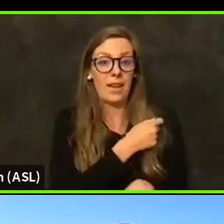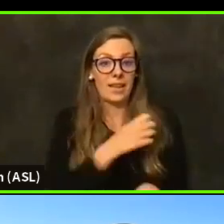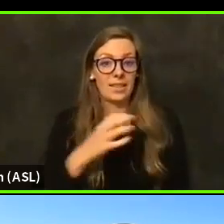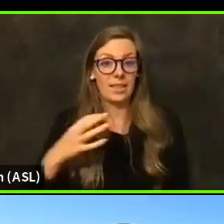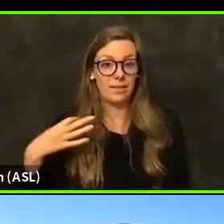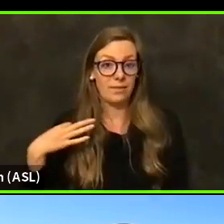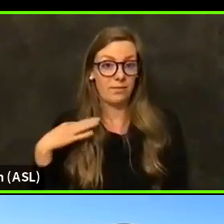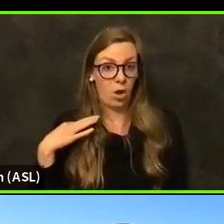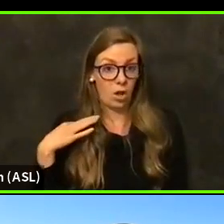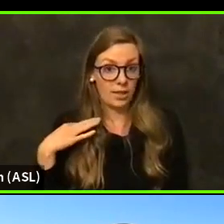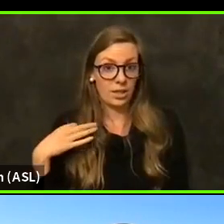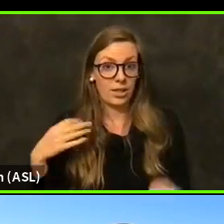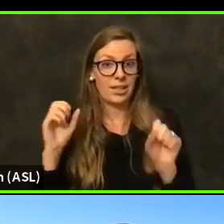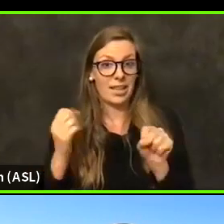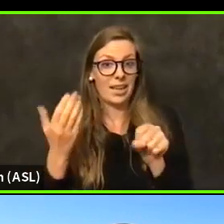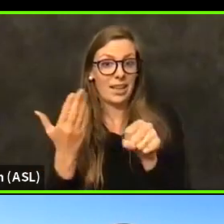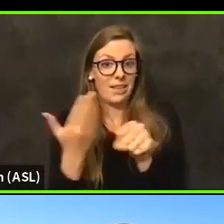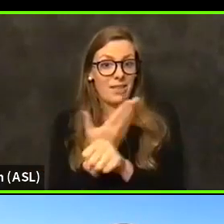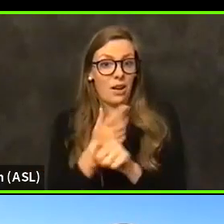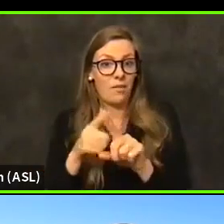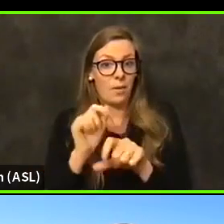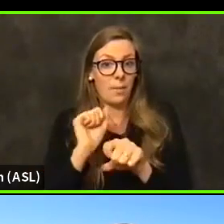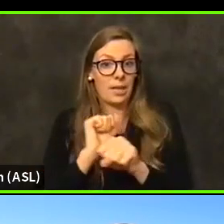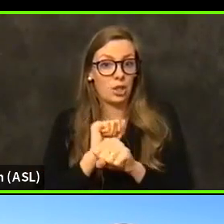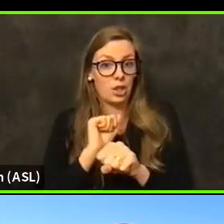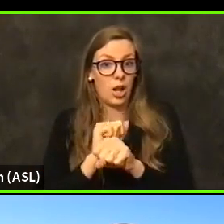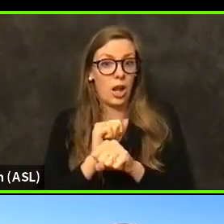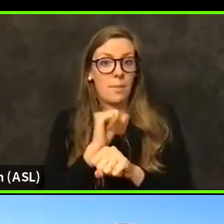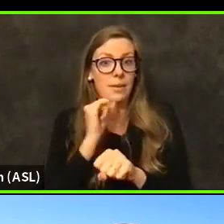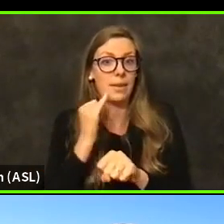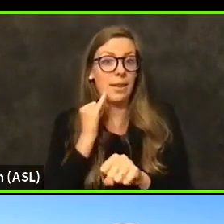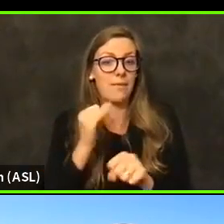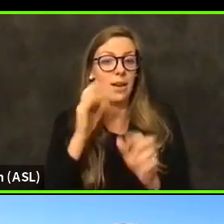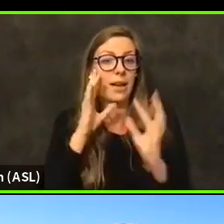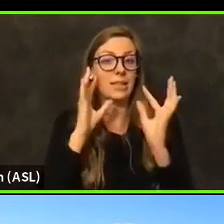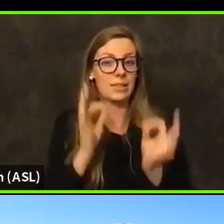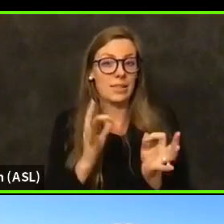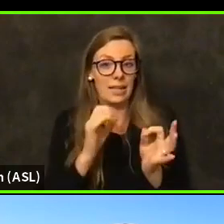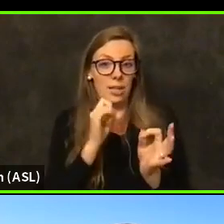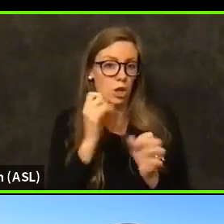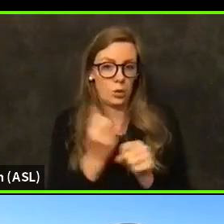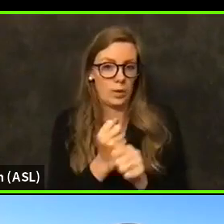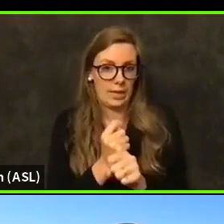And can I get fired from my job if I decide not to get the vaccine?